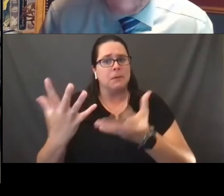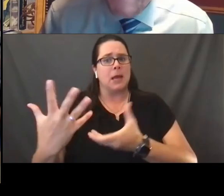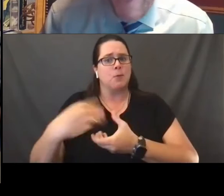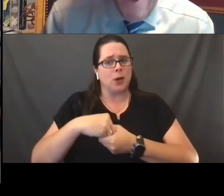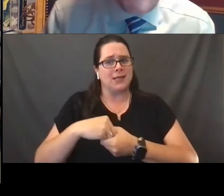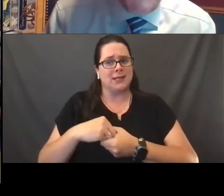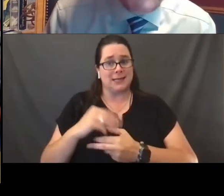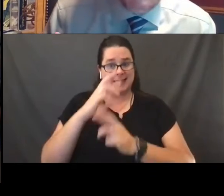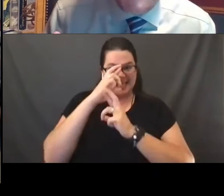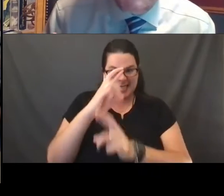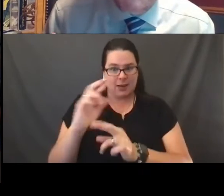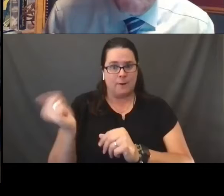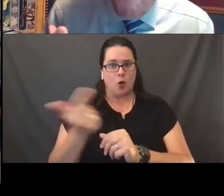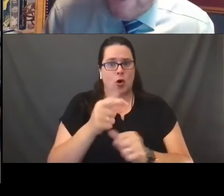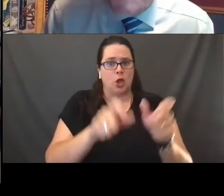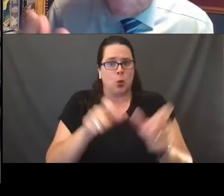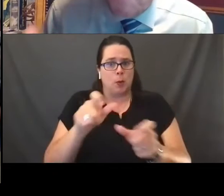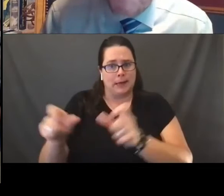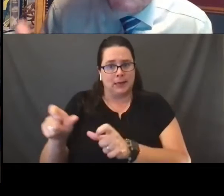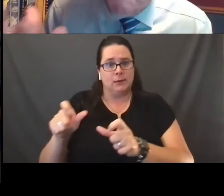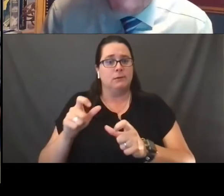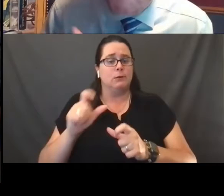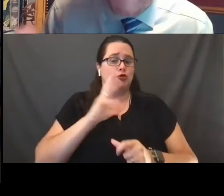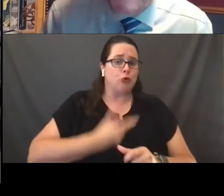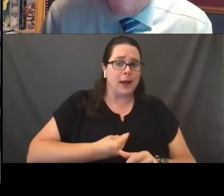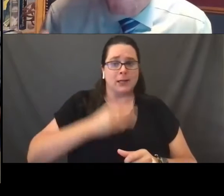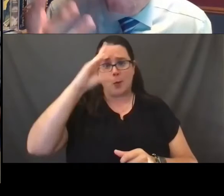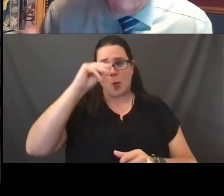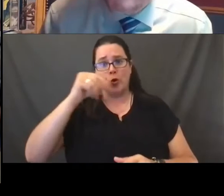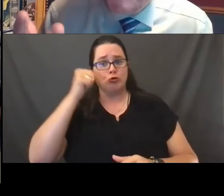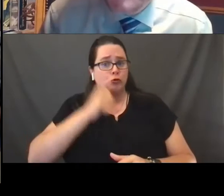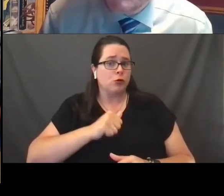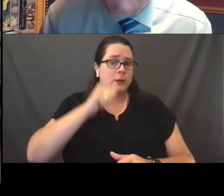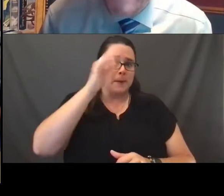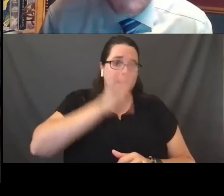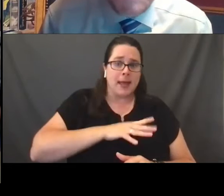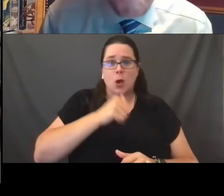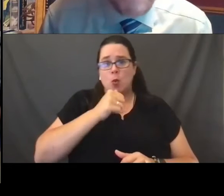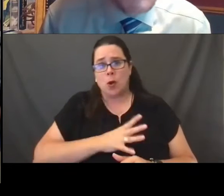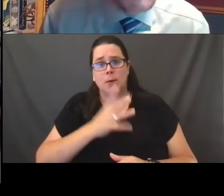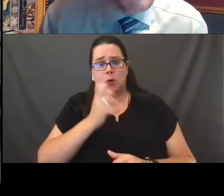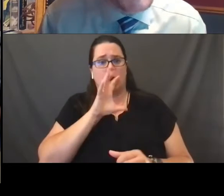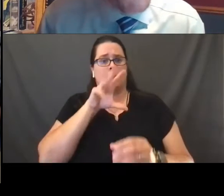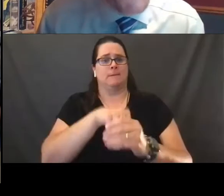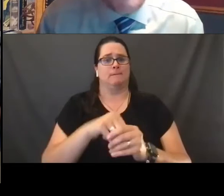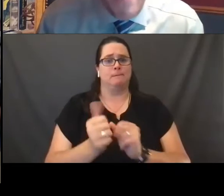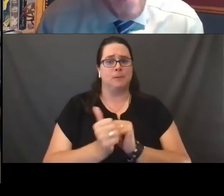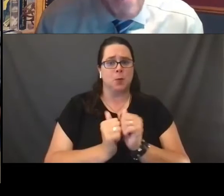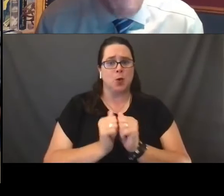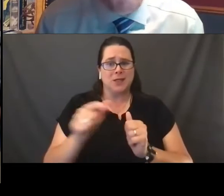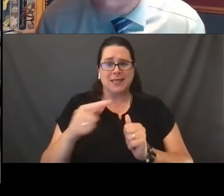including transgender boys and girls, men and women who wanna participate in sports and says, you know what,